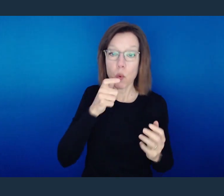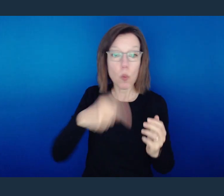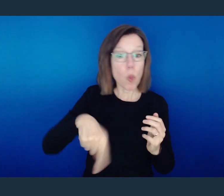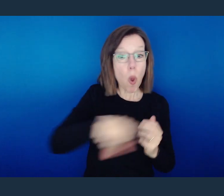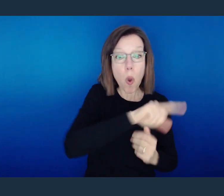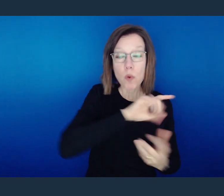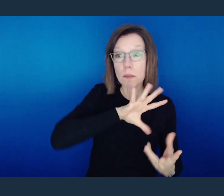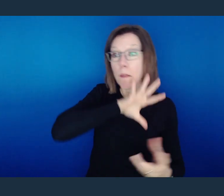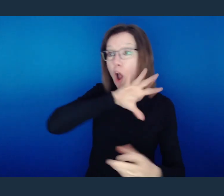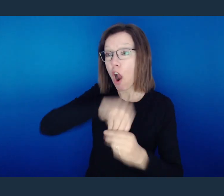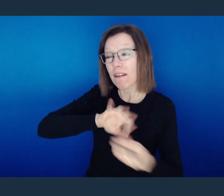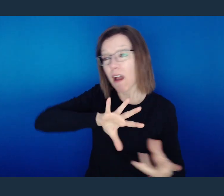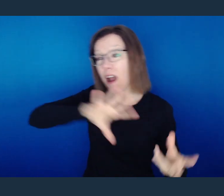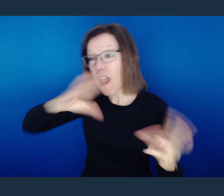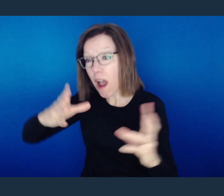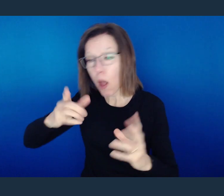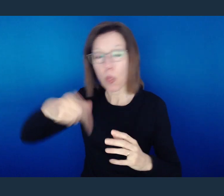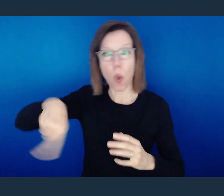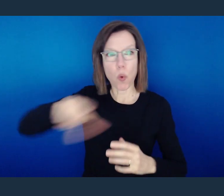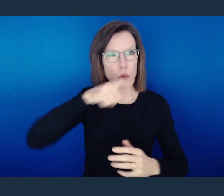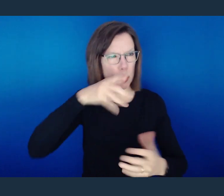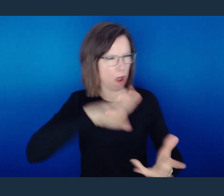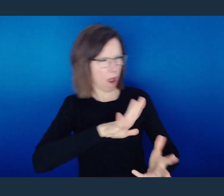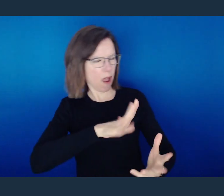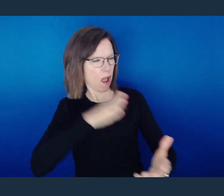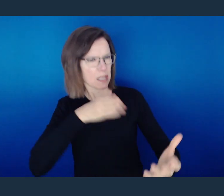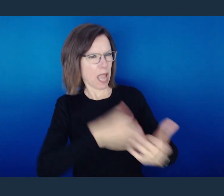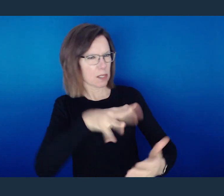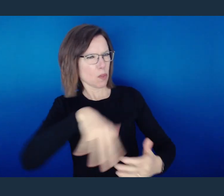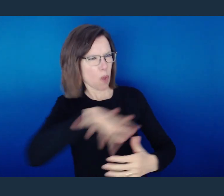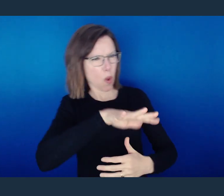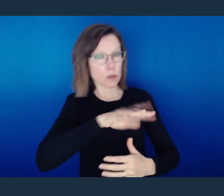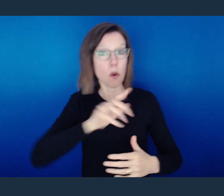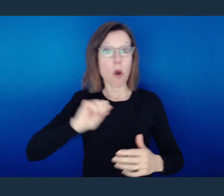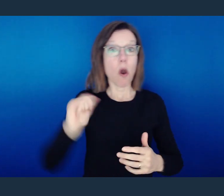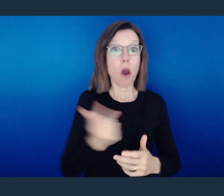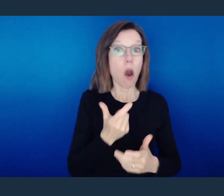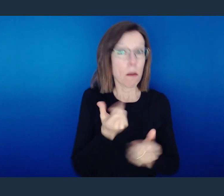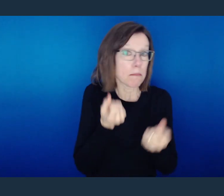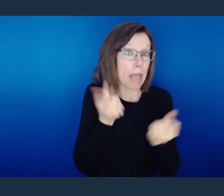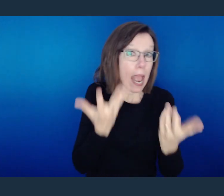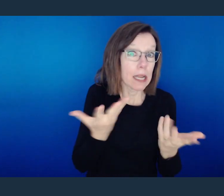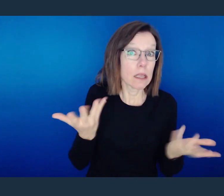refuted claim the name of Christ. Now, here's where the issue lies.